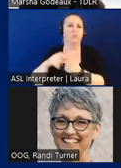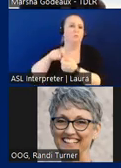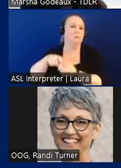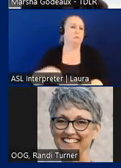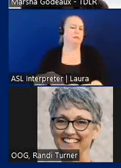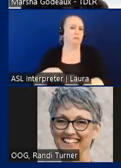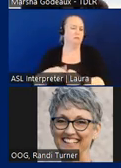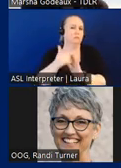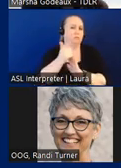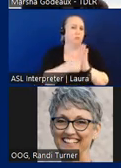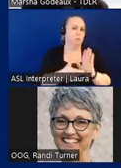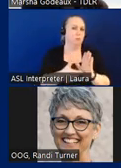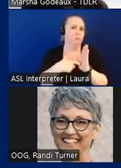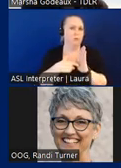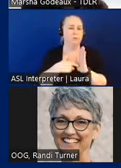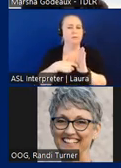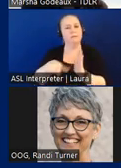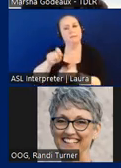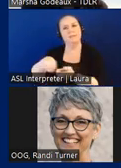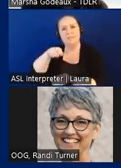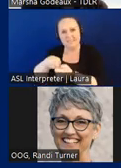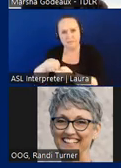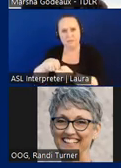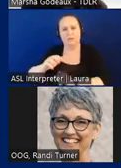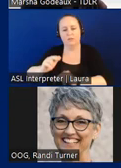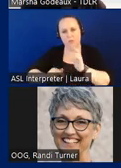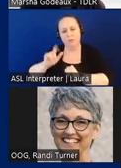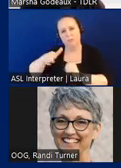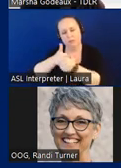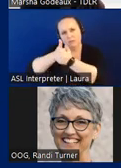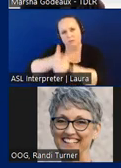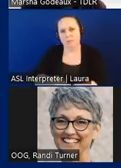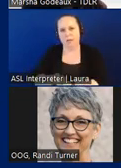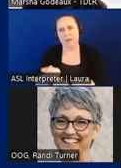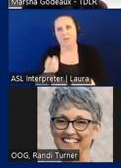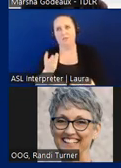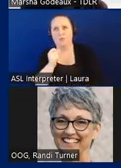where you find the specific facilities that are subject to compliance and a few that are not